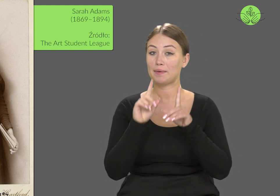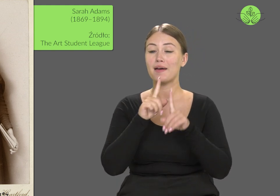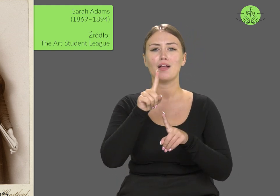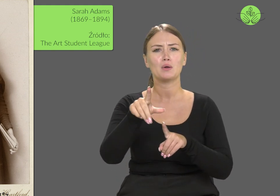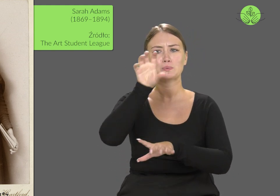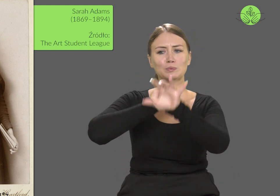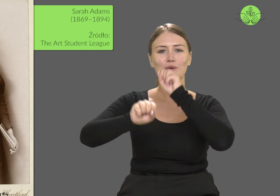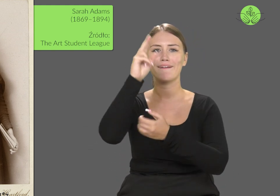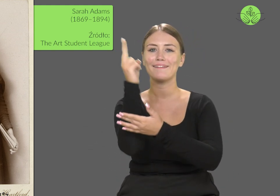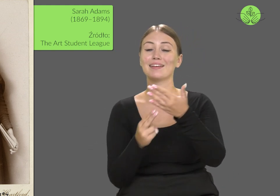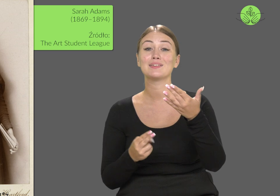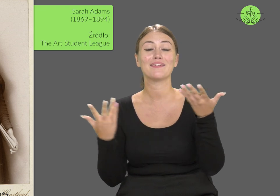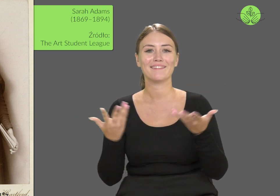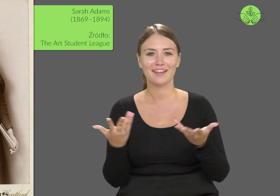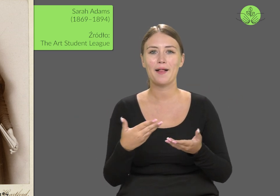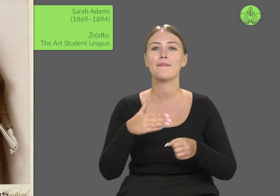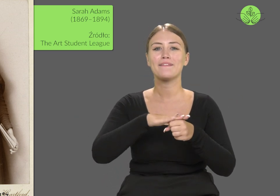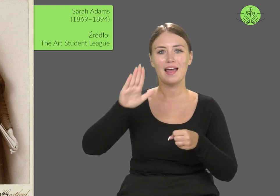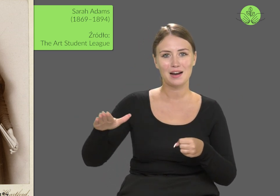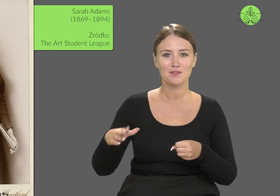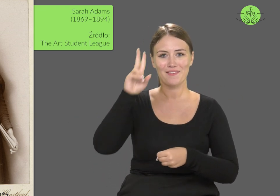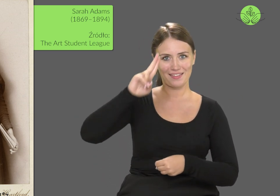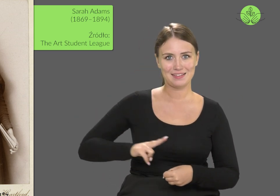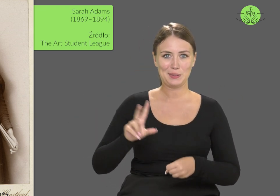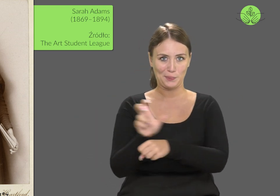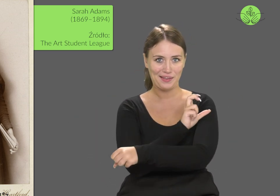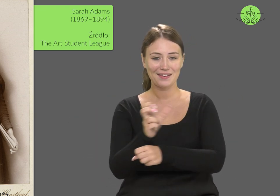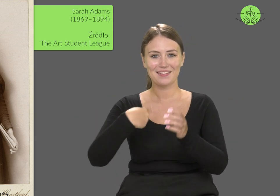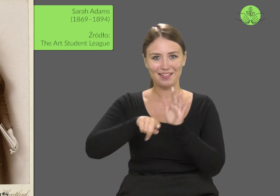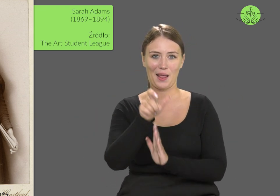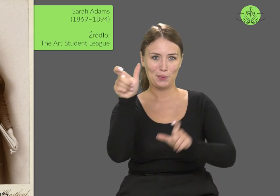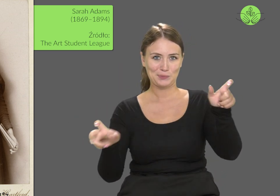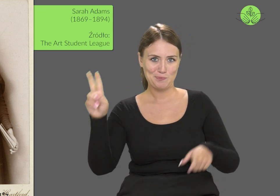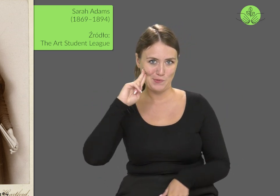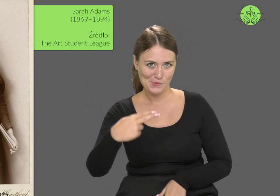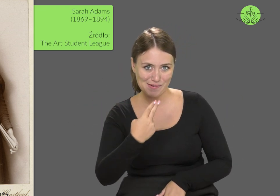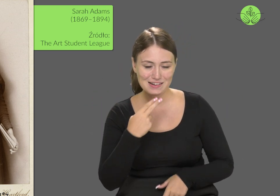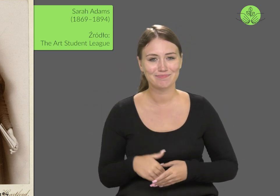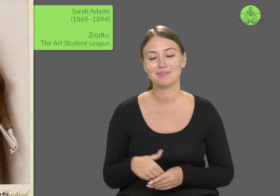Sarah learned drawing at the National Technical Institute for the Deaf.